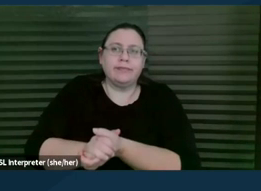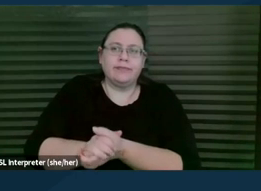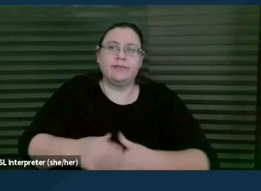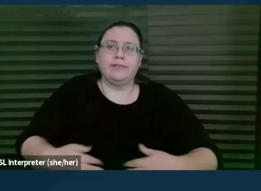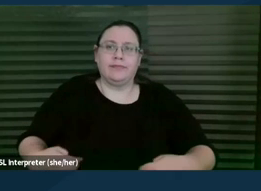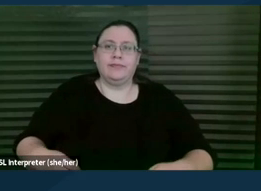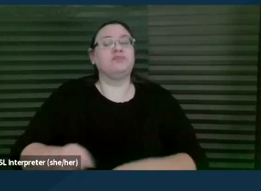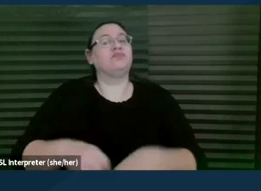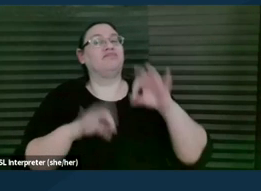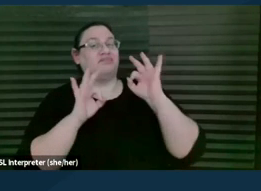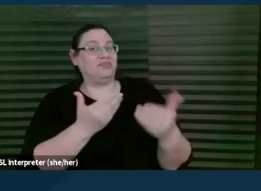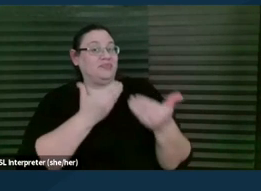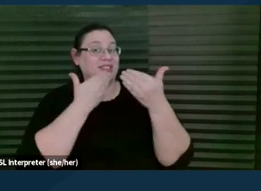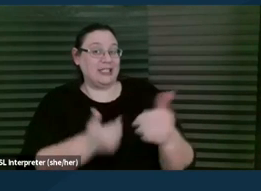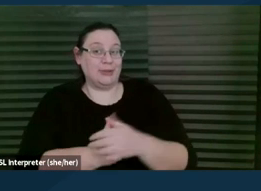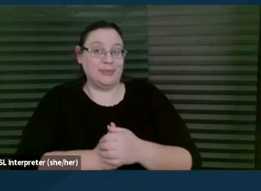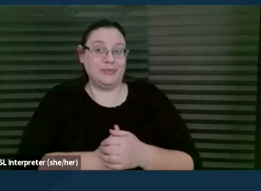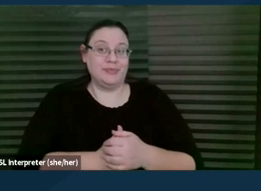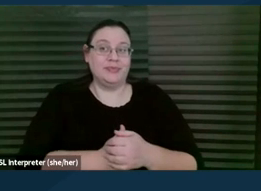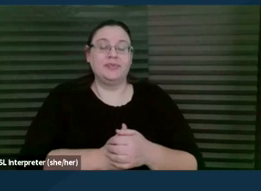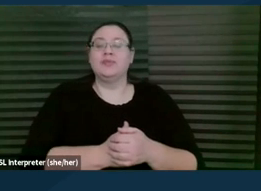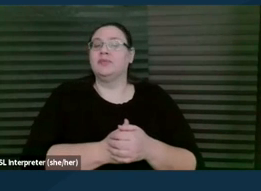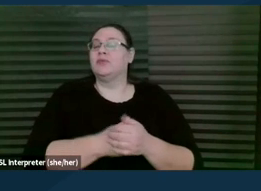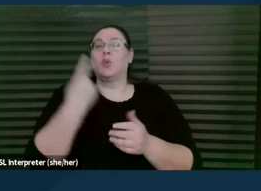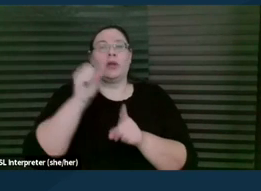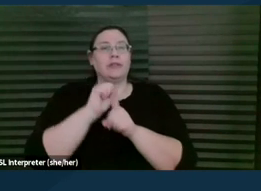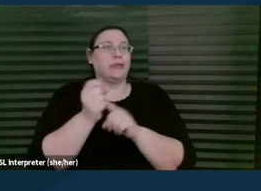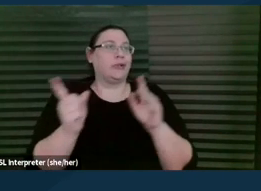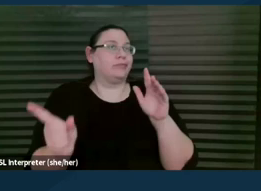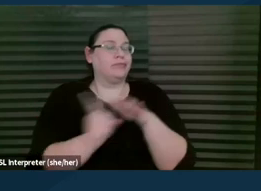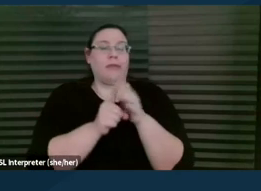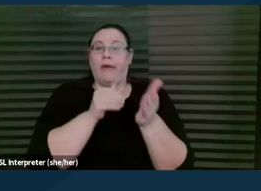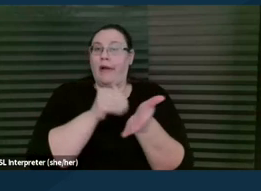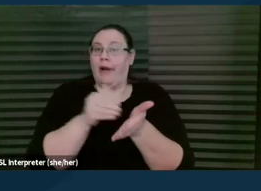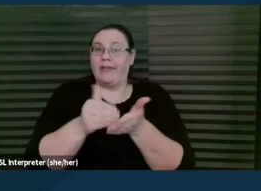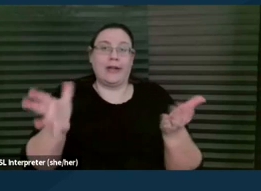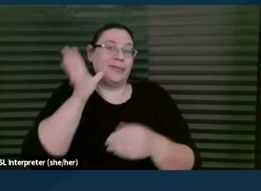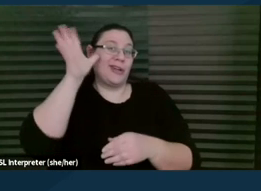Yeah, thank you. So a common situation that we face here in our Parent Training and Information Center at DREDF